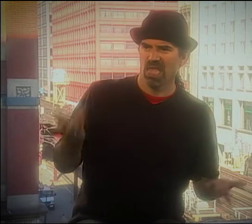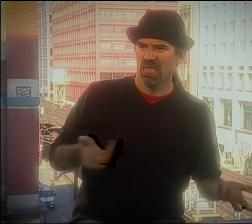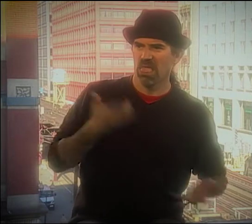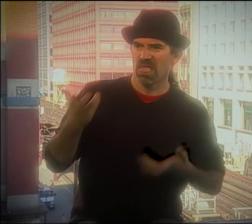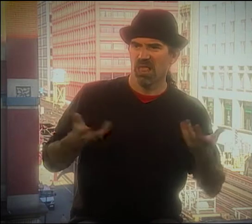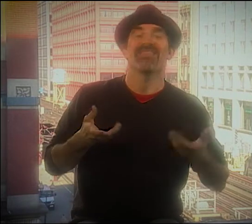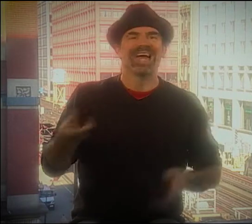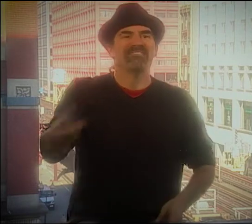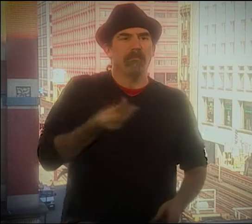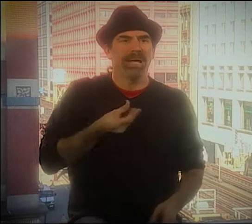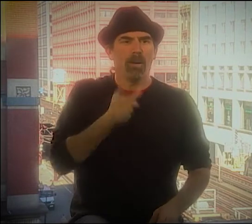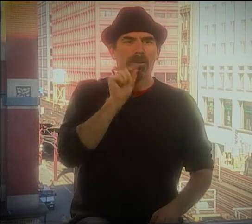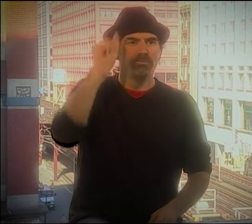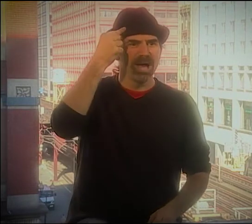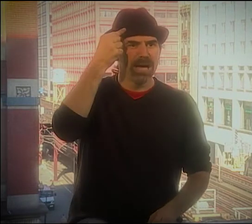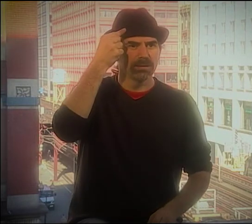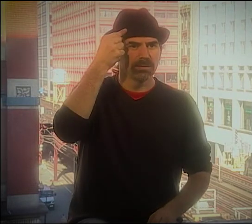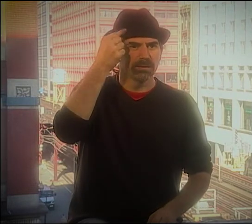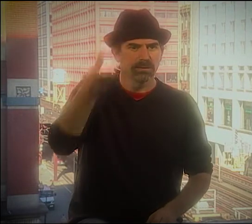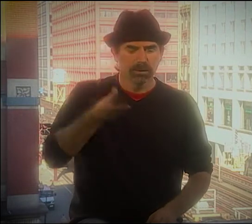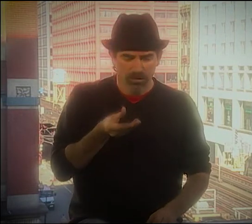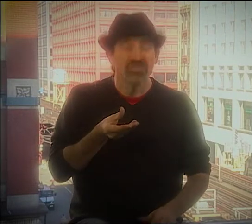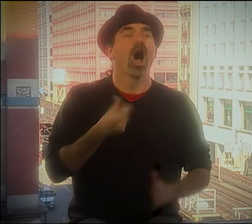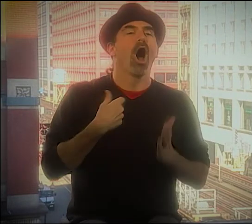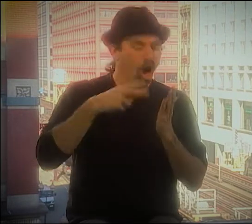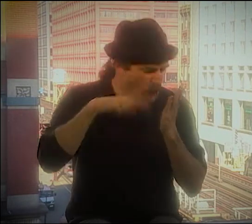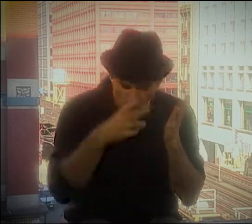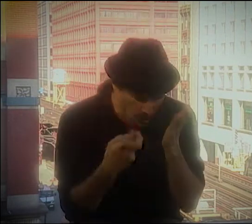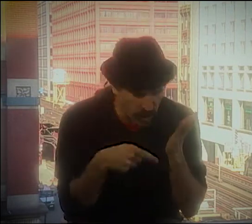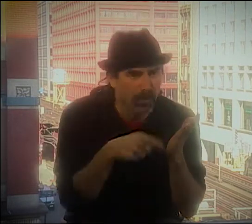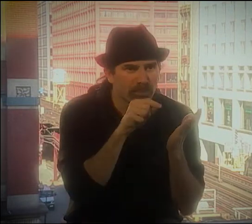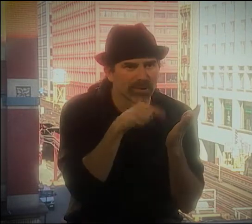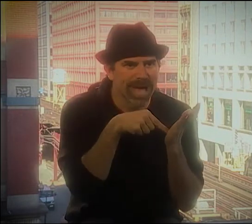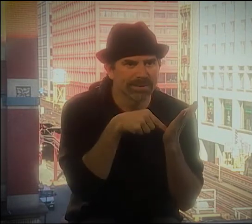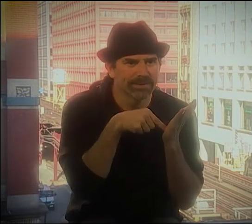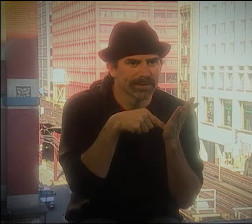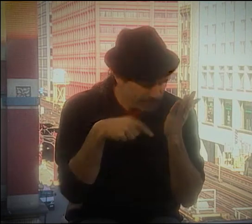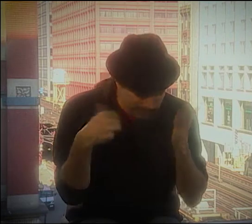THE HEARING COMMUNITY." AND I WAS LIKE, "I DON'T KNOW." HE SAID, "NO, NO, YOU GOTTA DO THAT."